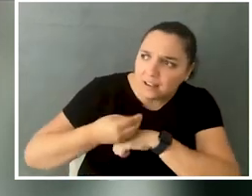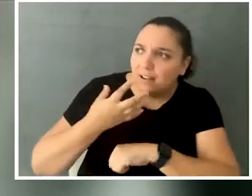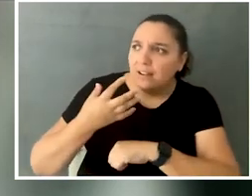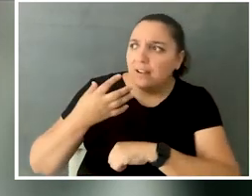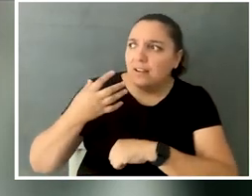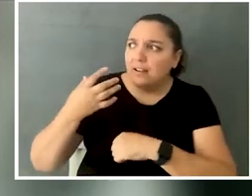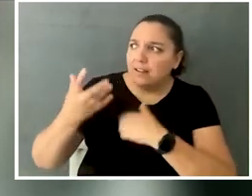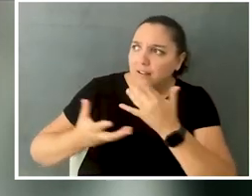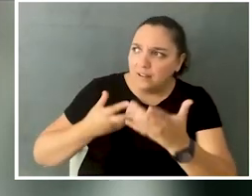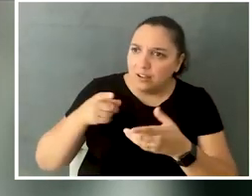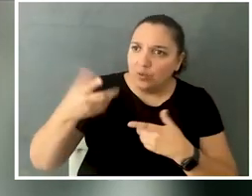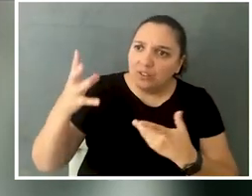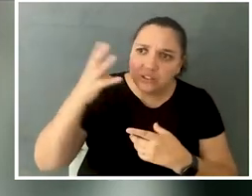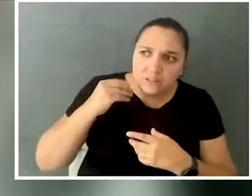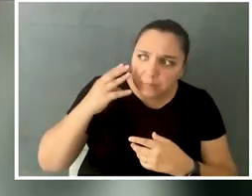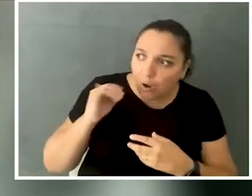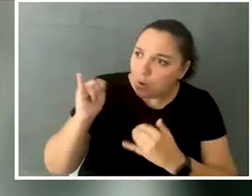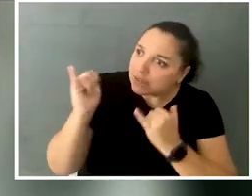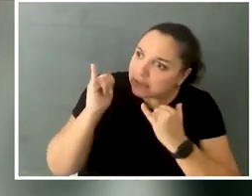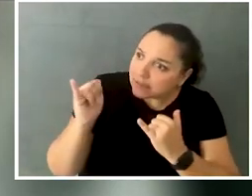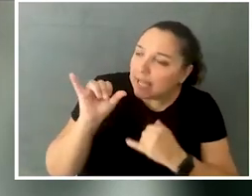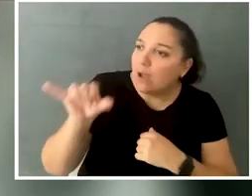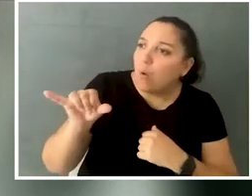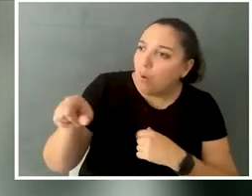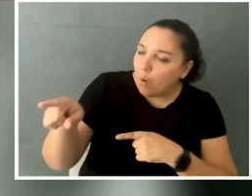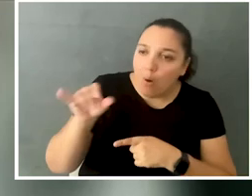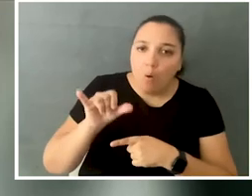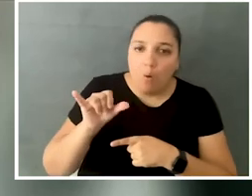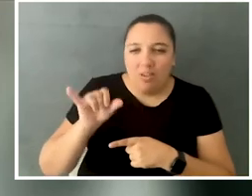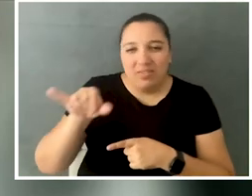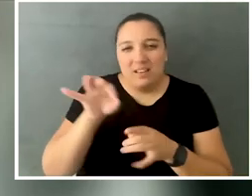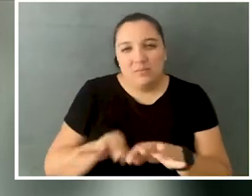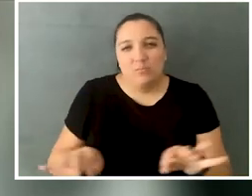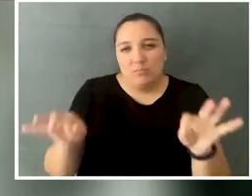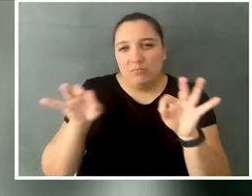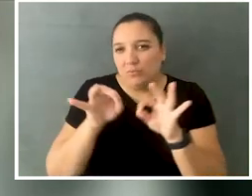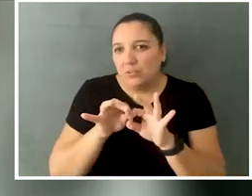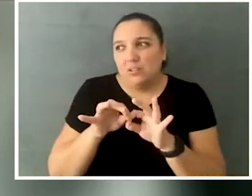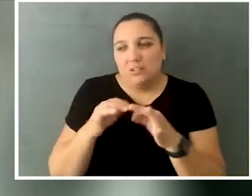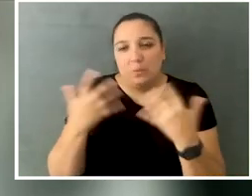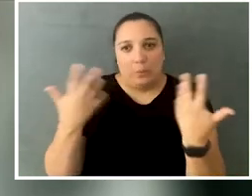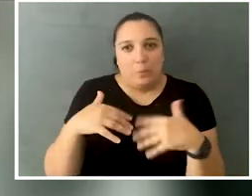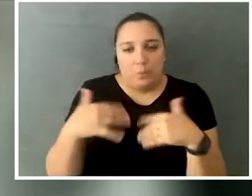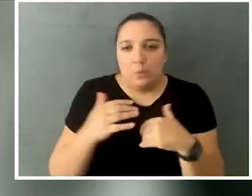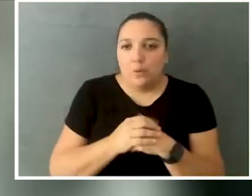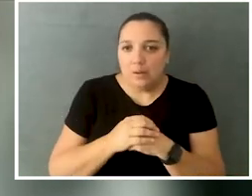specifically from people who experience things that are similar to the things that you experience I think is something that's important